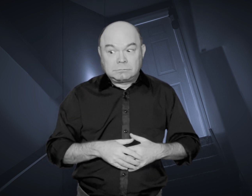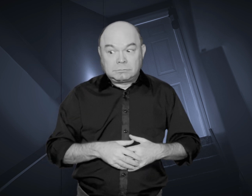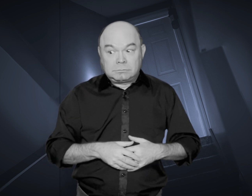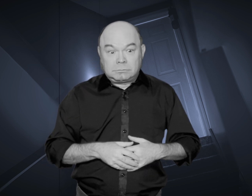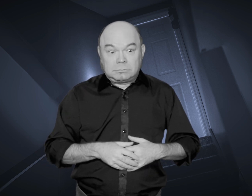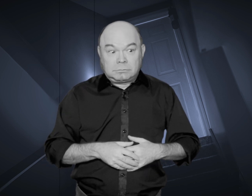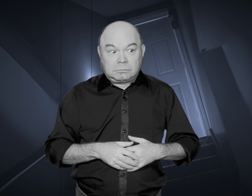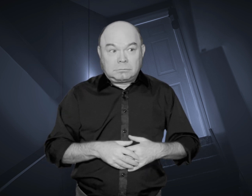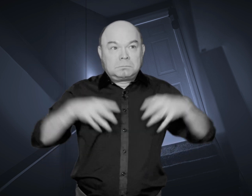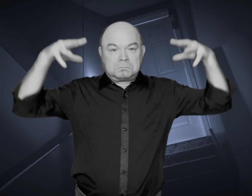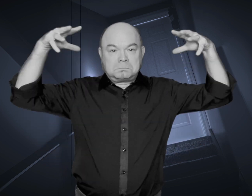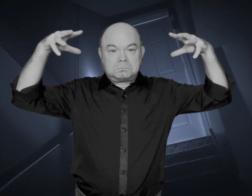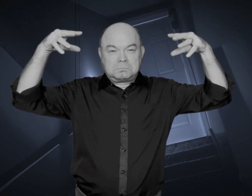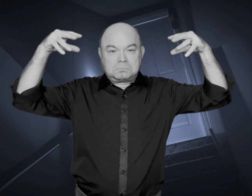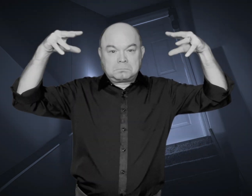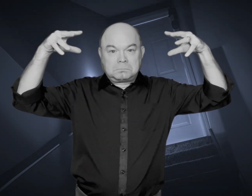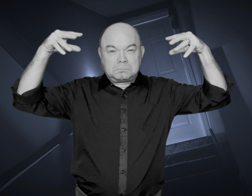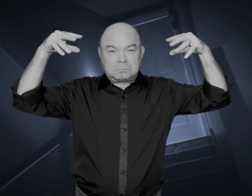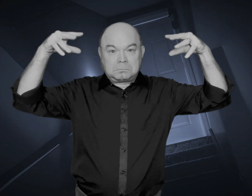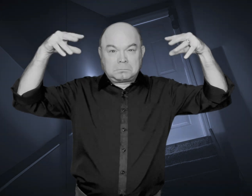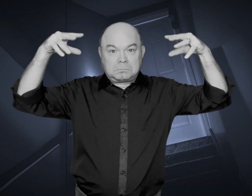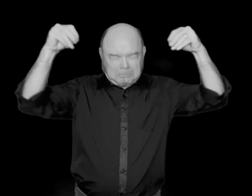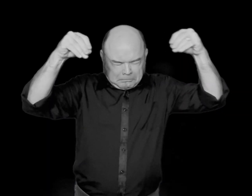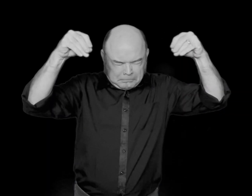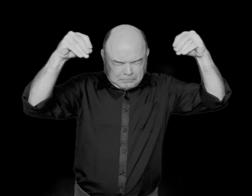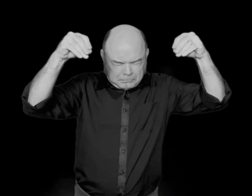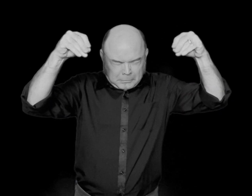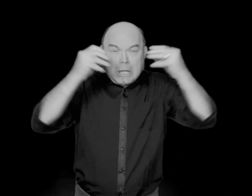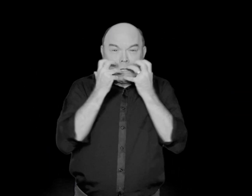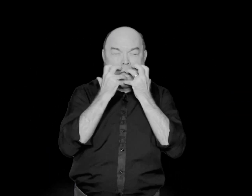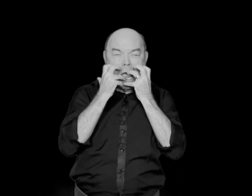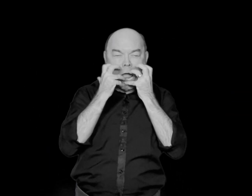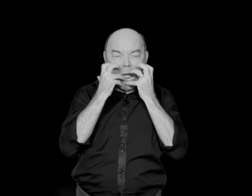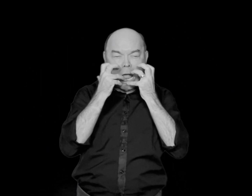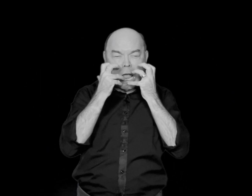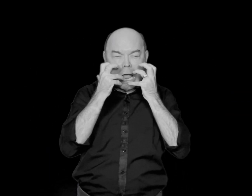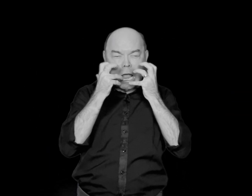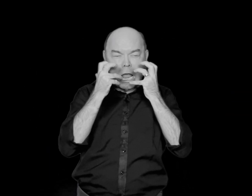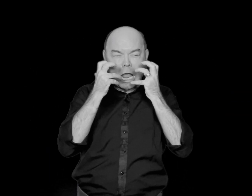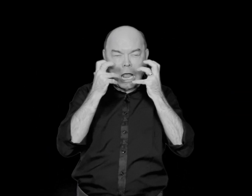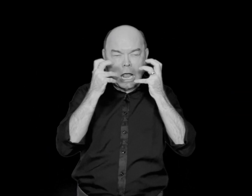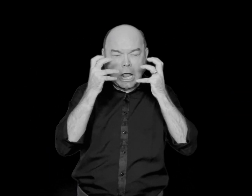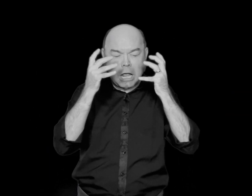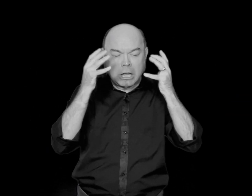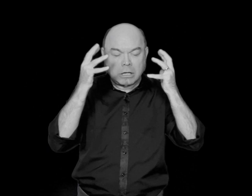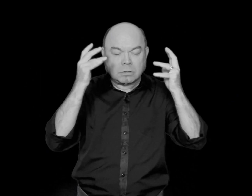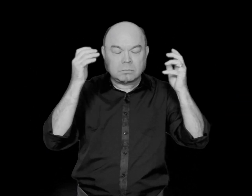The family froze in terror as the lights in the house began to flicker. The lights went out completely, plunging the house into darkness. The family screamed.